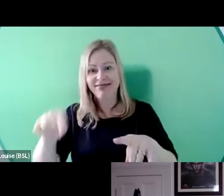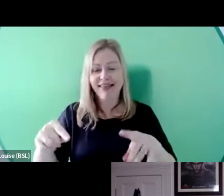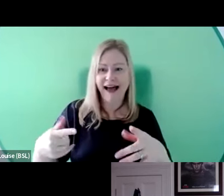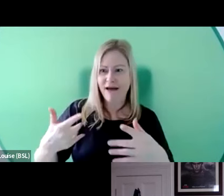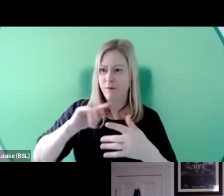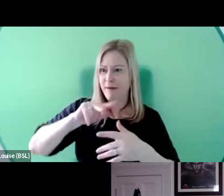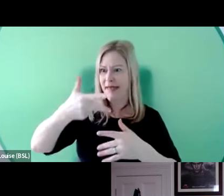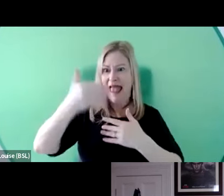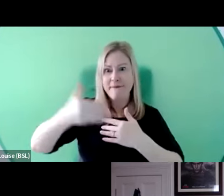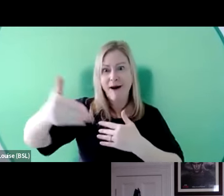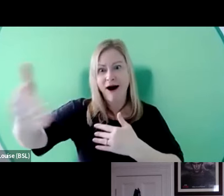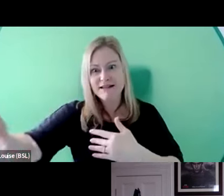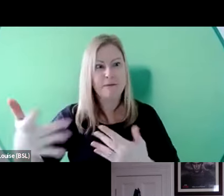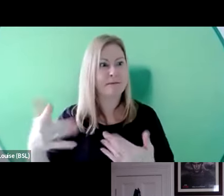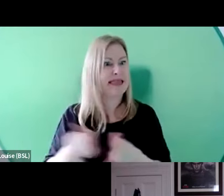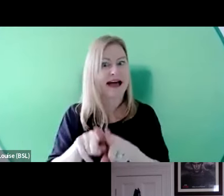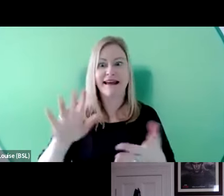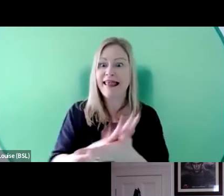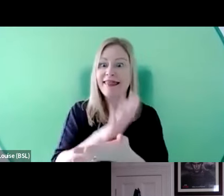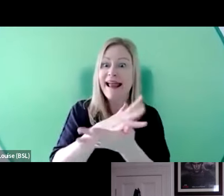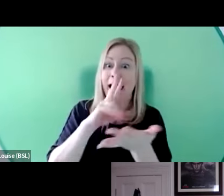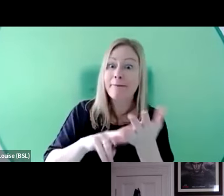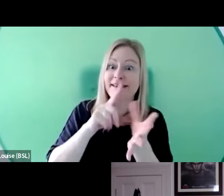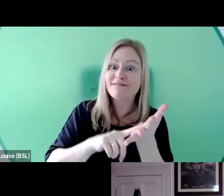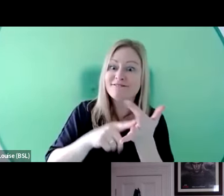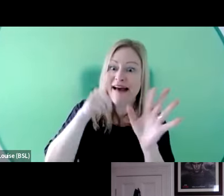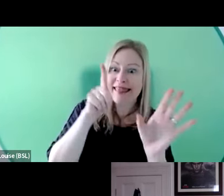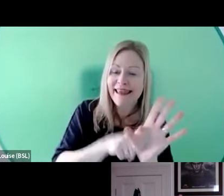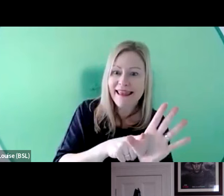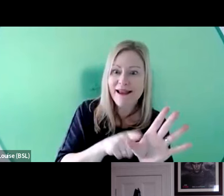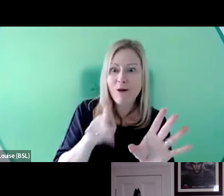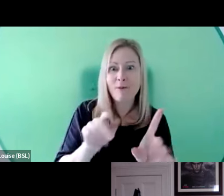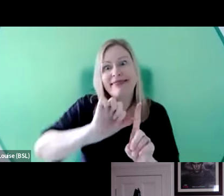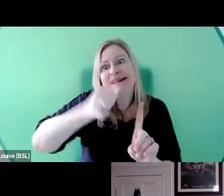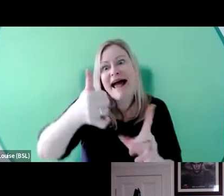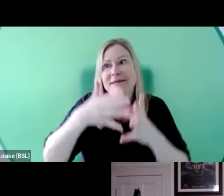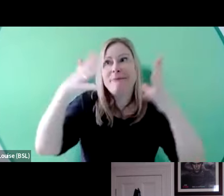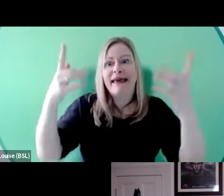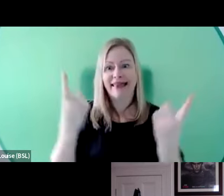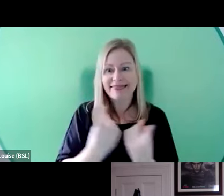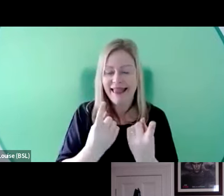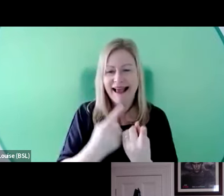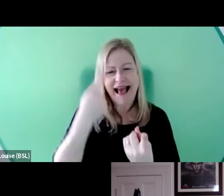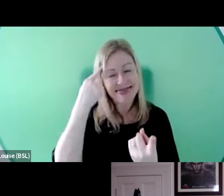and is a Happy Valley. That would be the next sort of big thing and I think we're inches